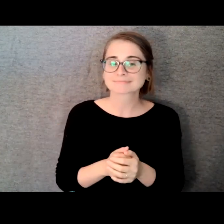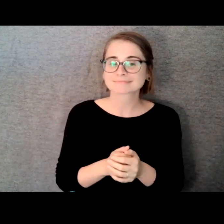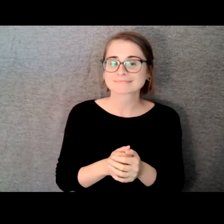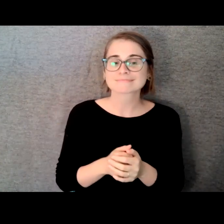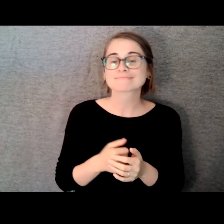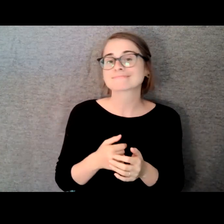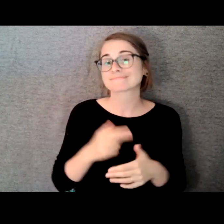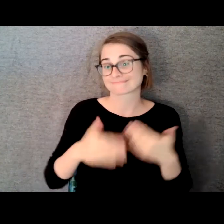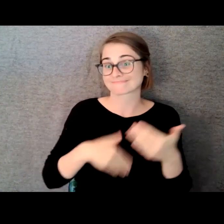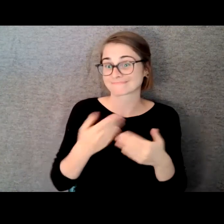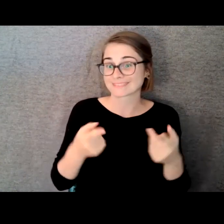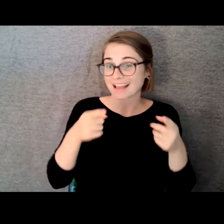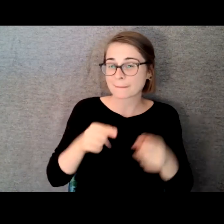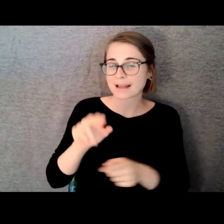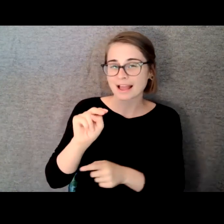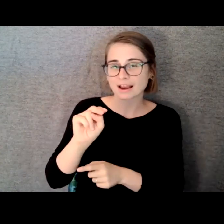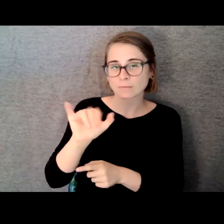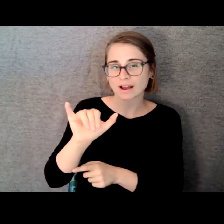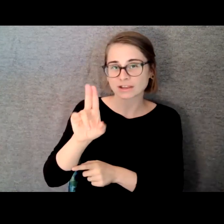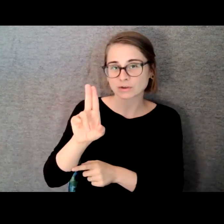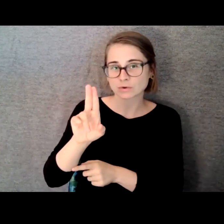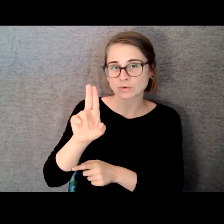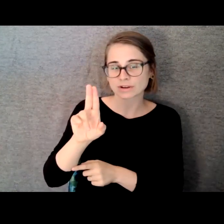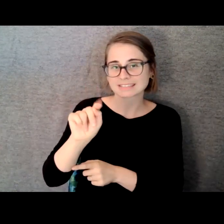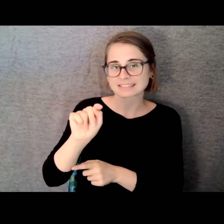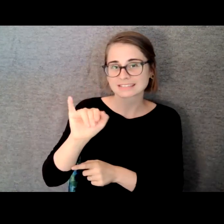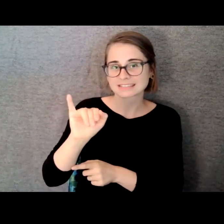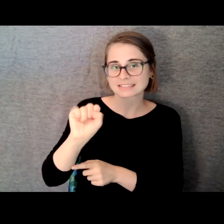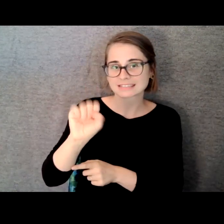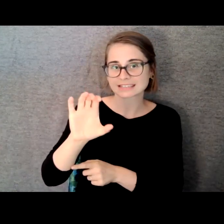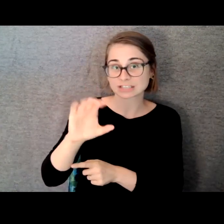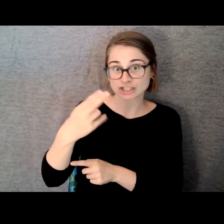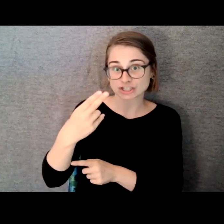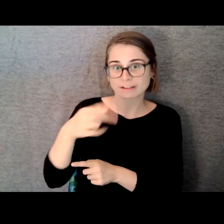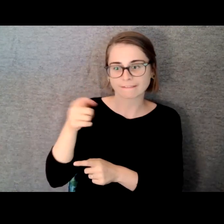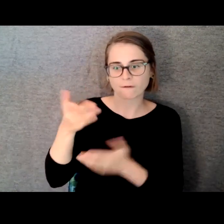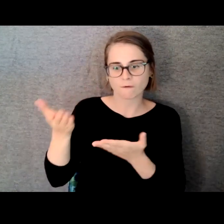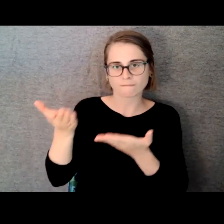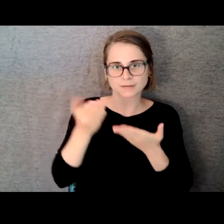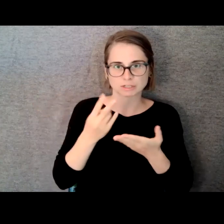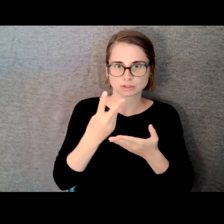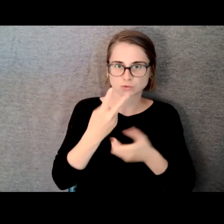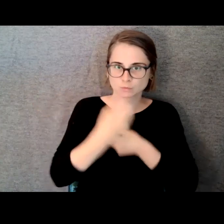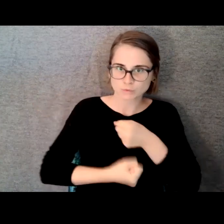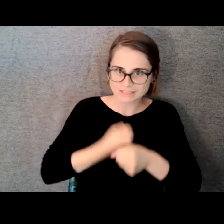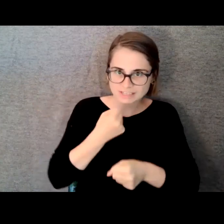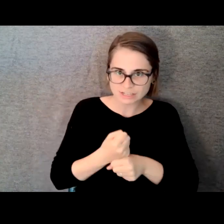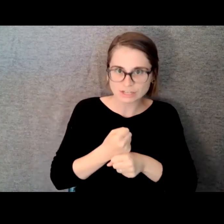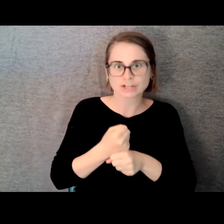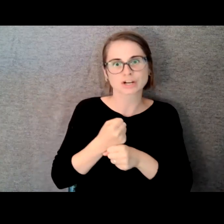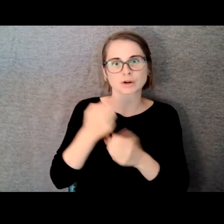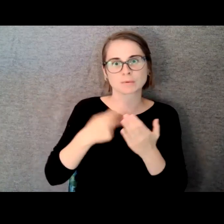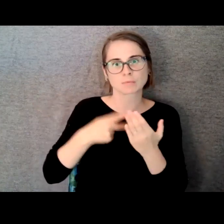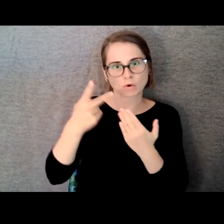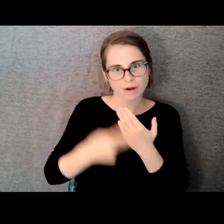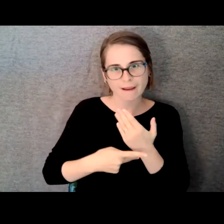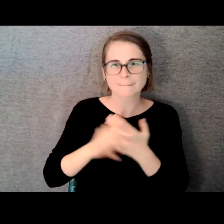to NYU/Tisch to write musical theater with a group of amazing professors and mentors